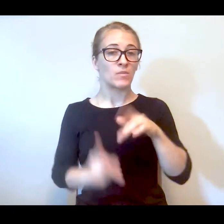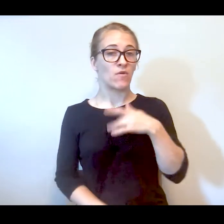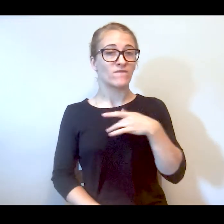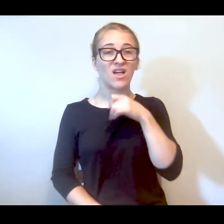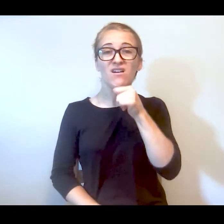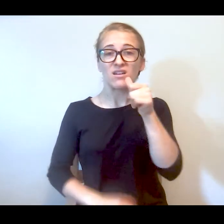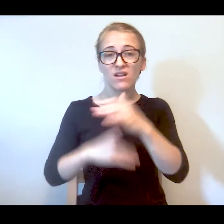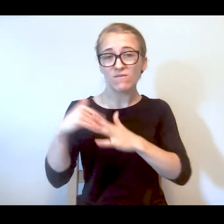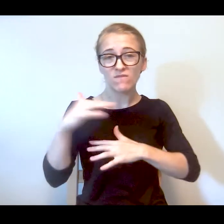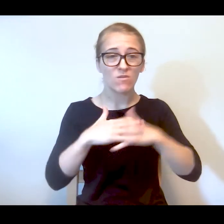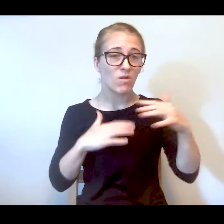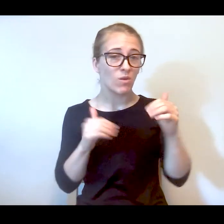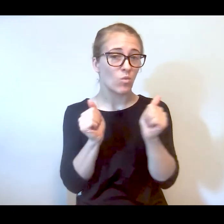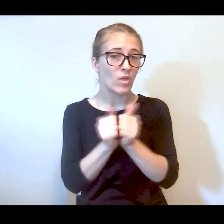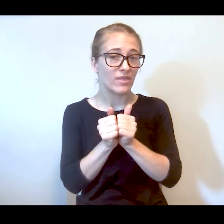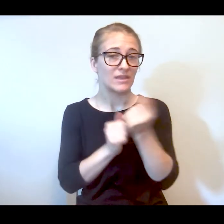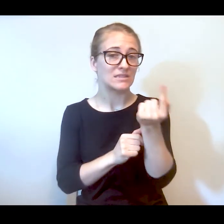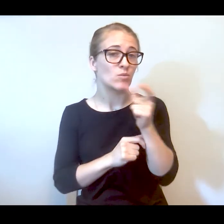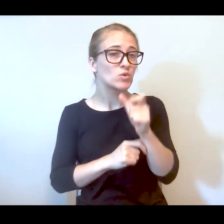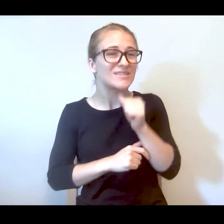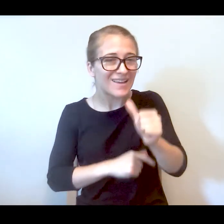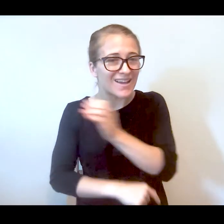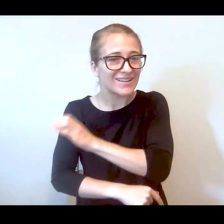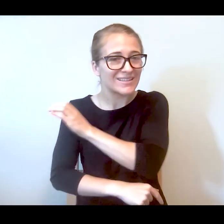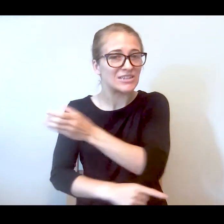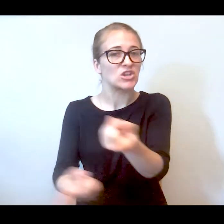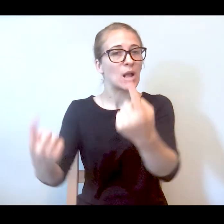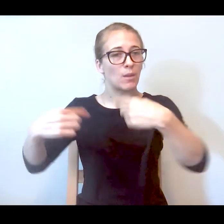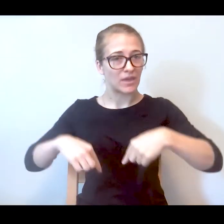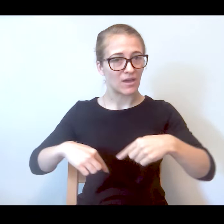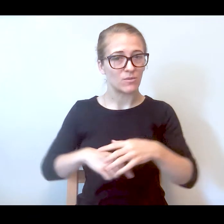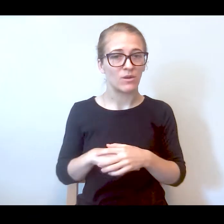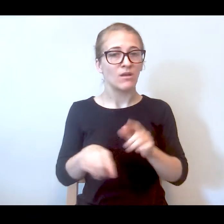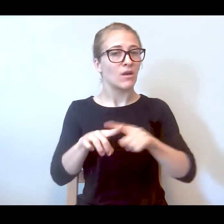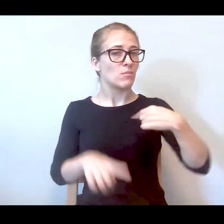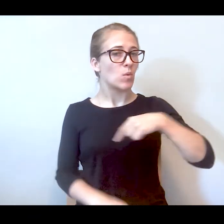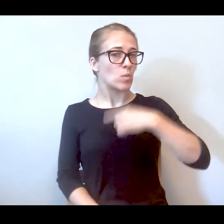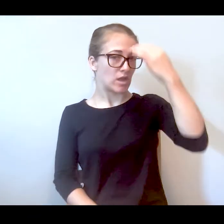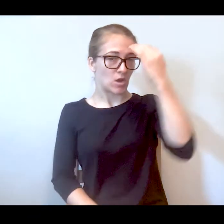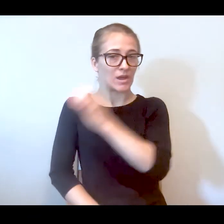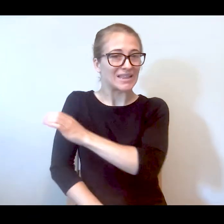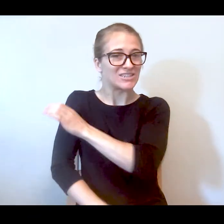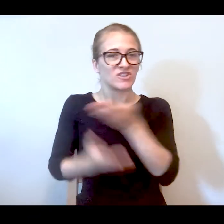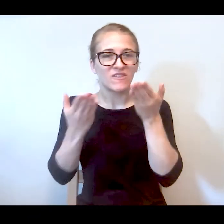with someone who's not a clinician coming out, but we all know that a clinician will be supervising.